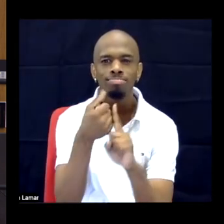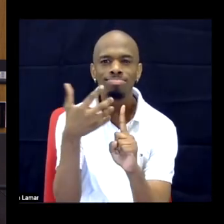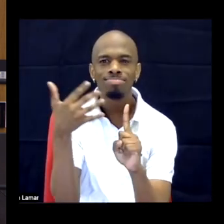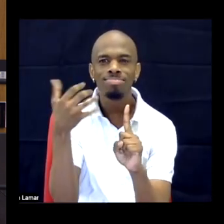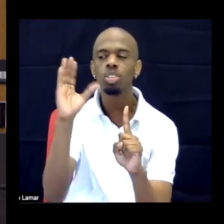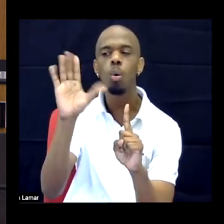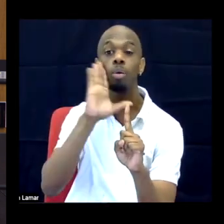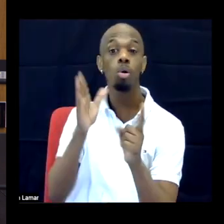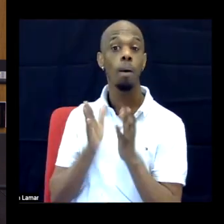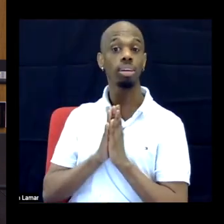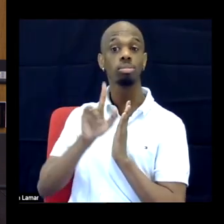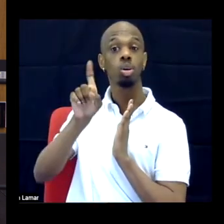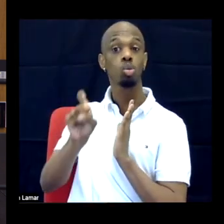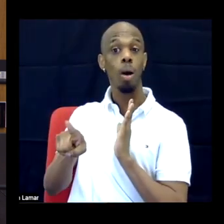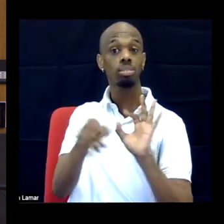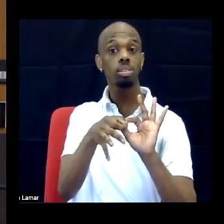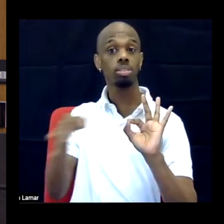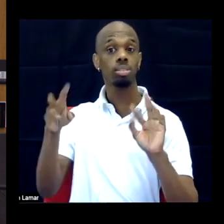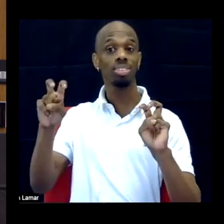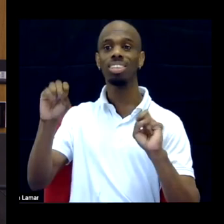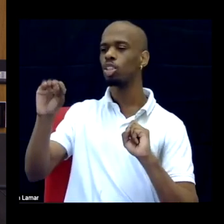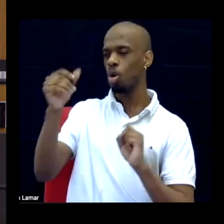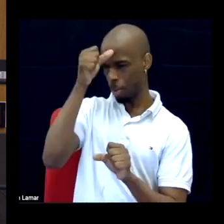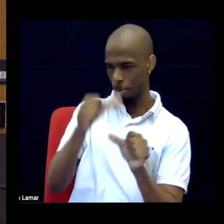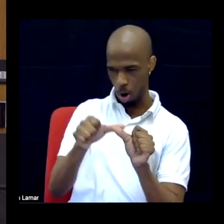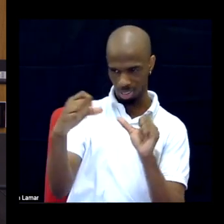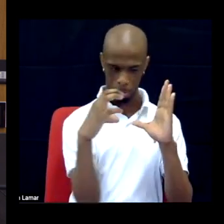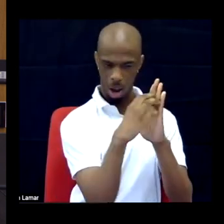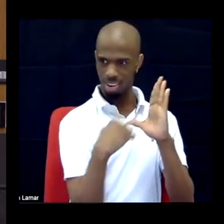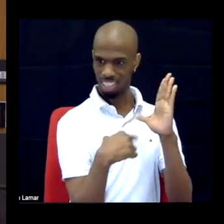and I want to ask you to read that paragraph that I showed you in the book.